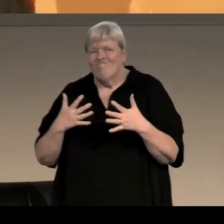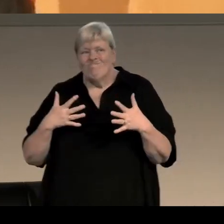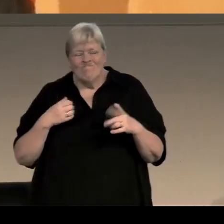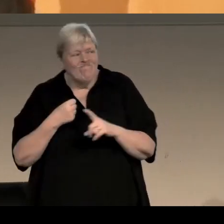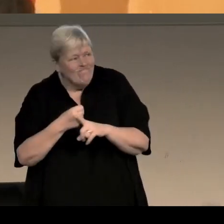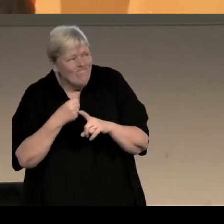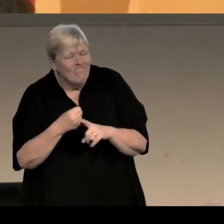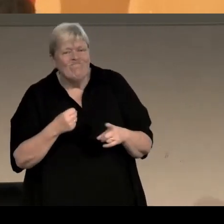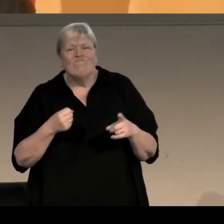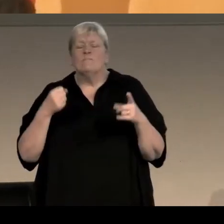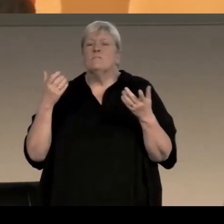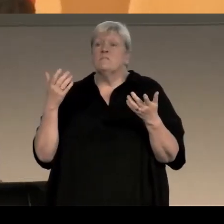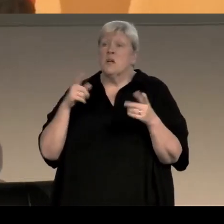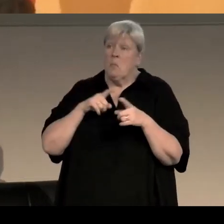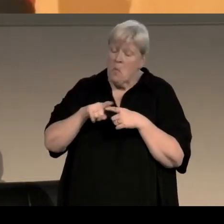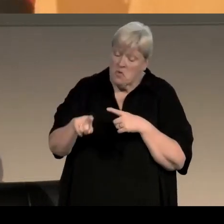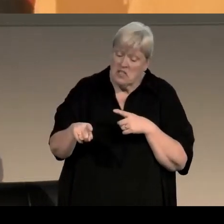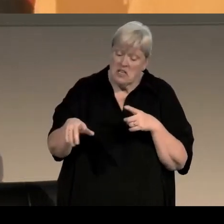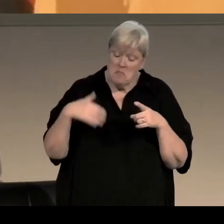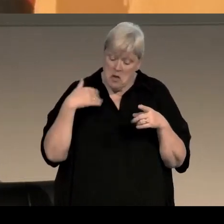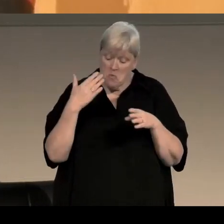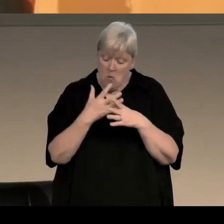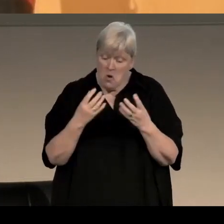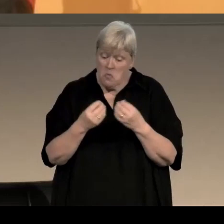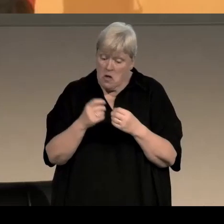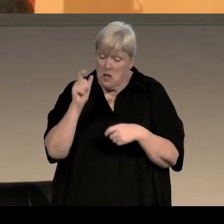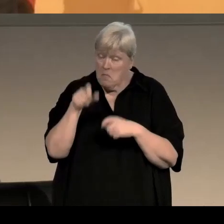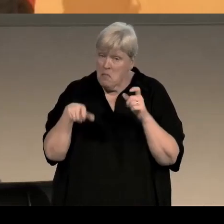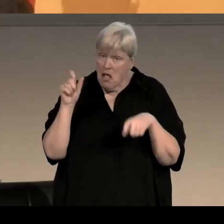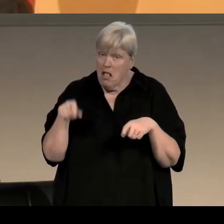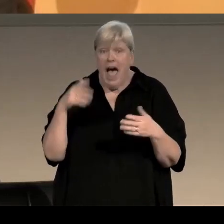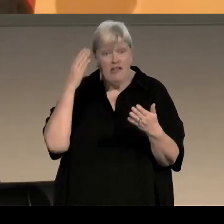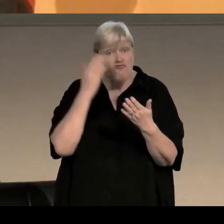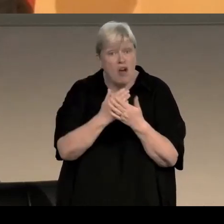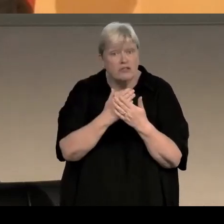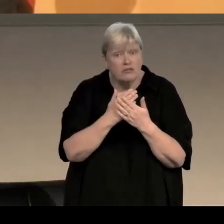but mostly I've worked with people that I trusted to make good television